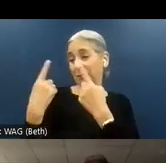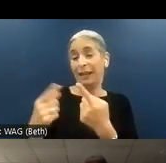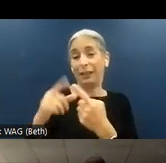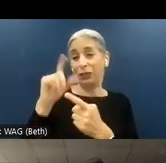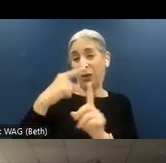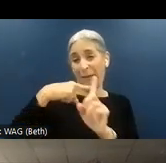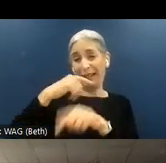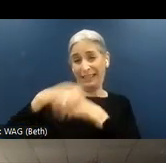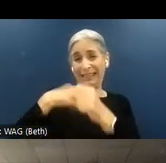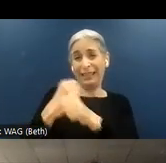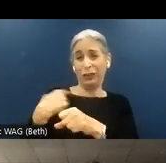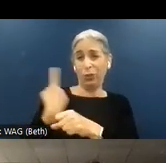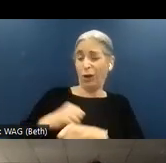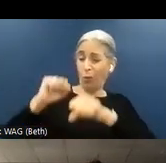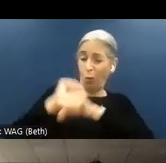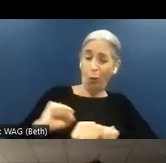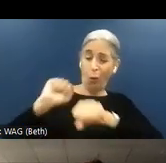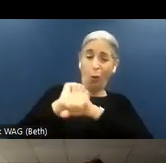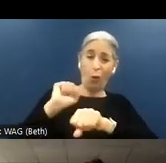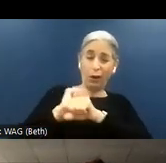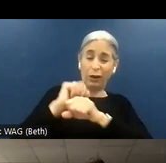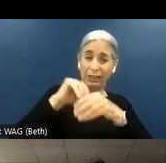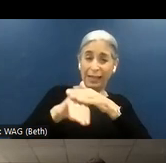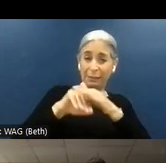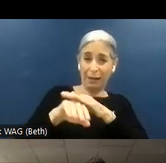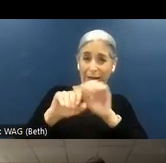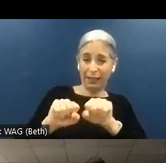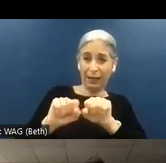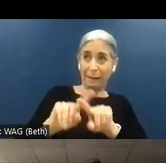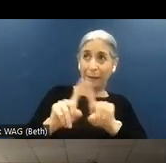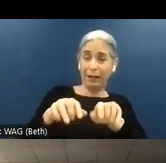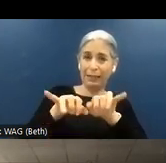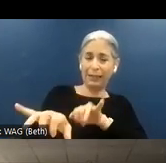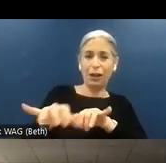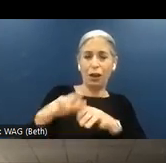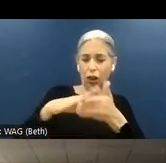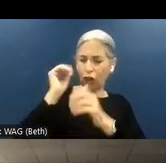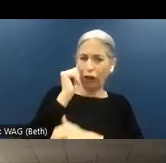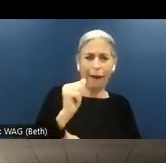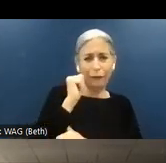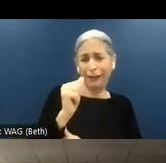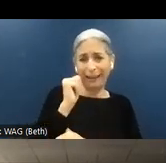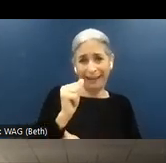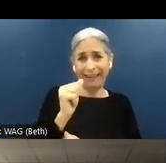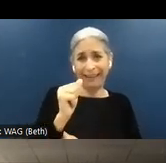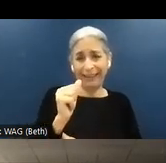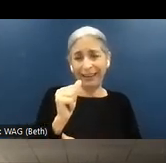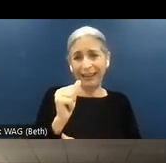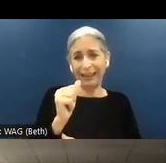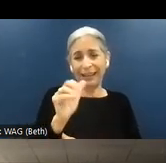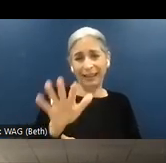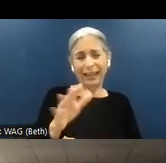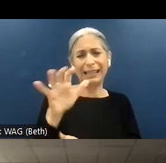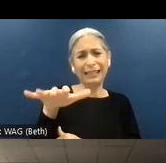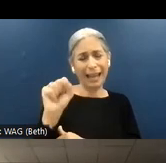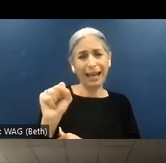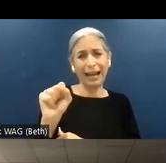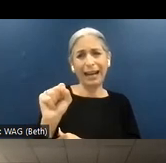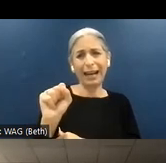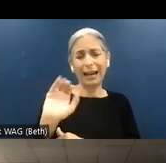that we work on accessibility, and we still learn every day. And yeah, are complex. I